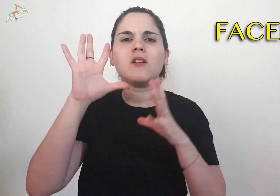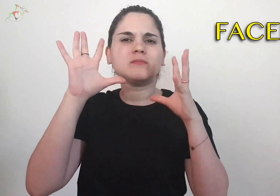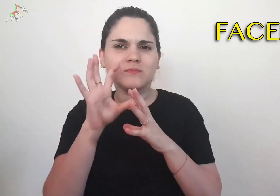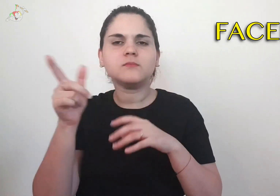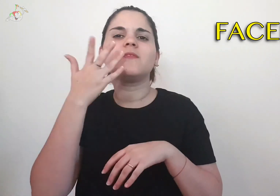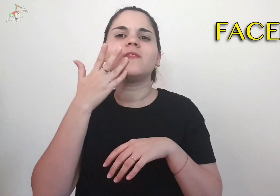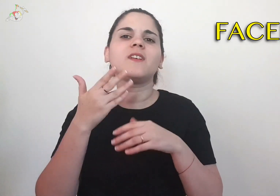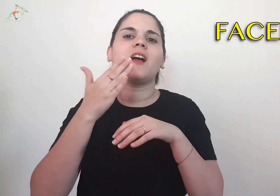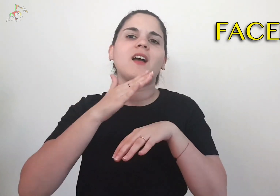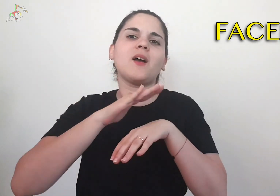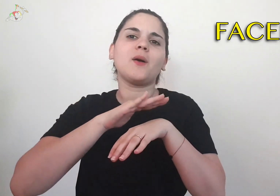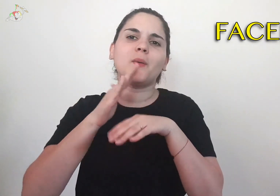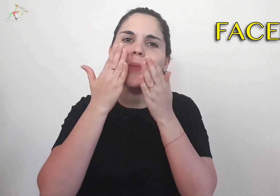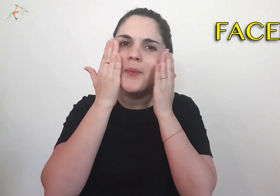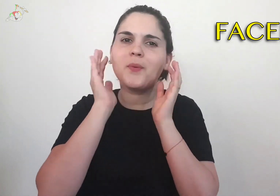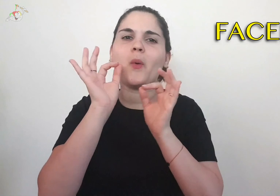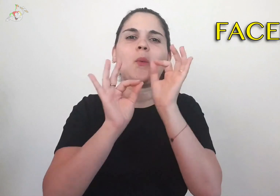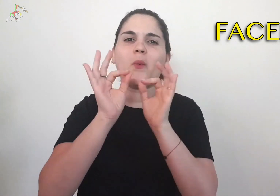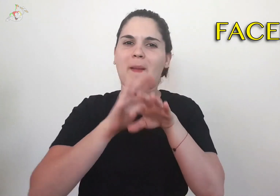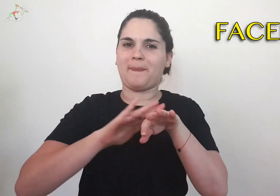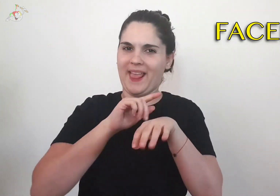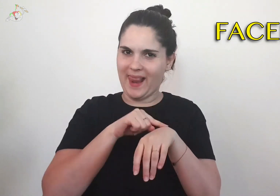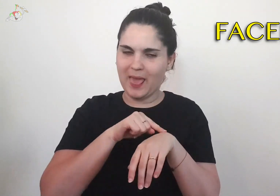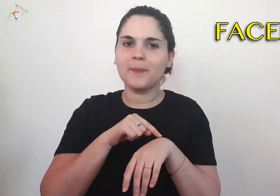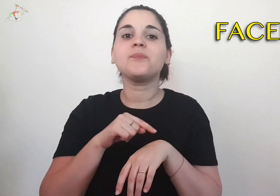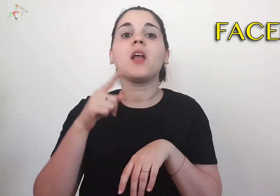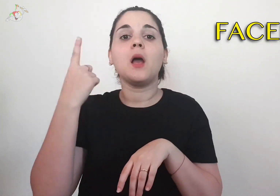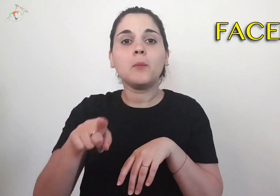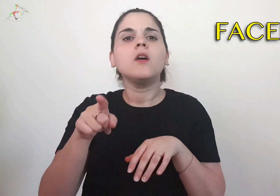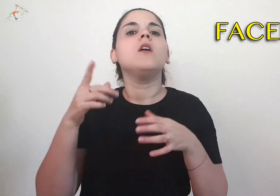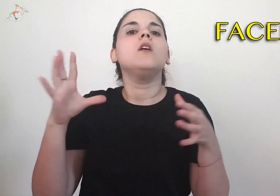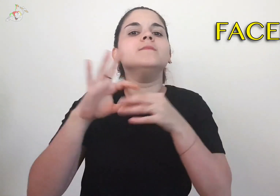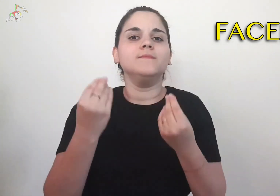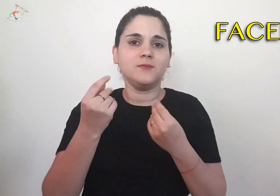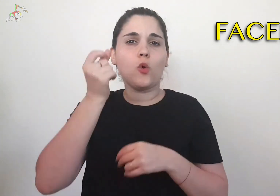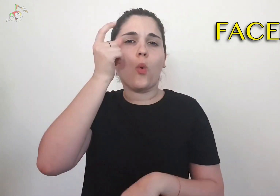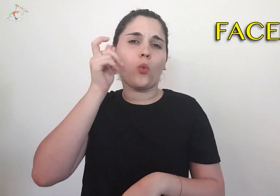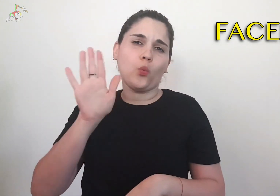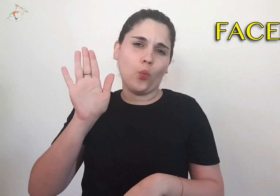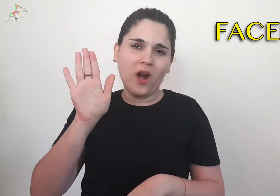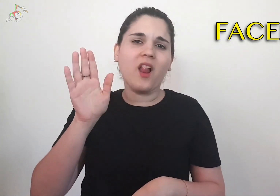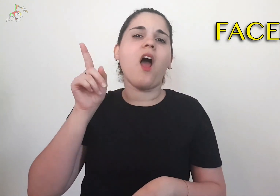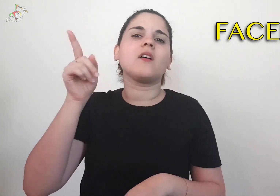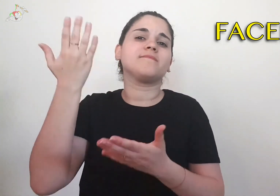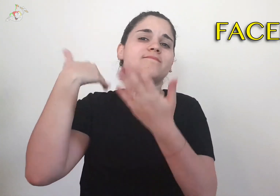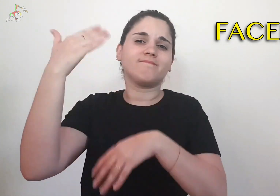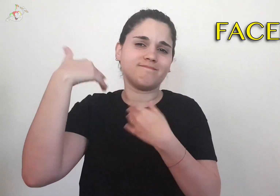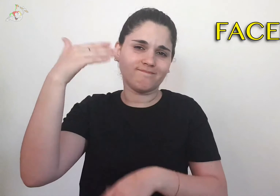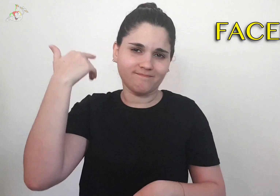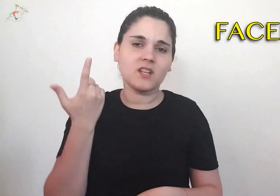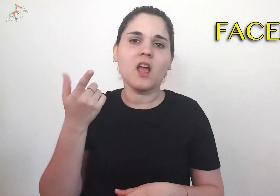tan, taking care of smooth skin. This is also due to traditional culture.